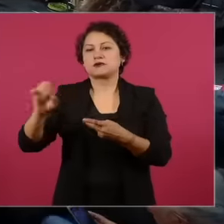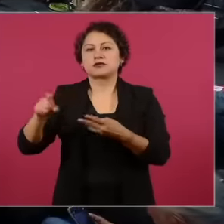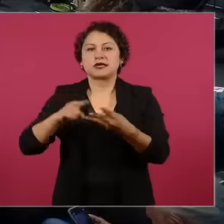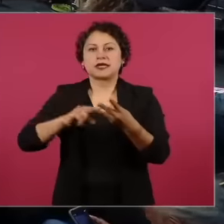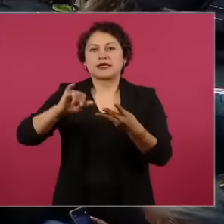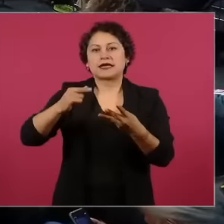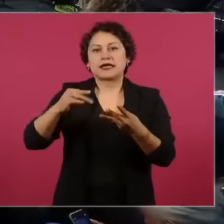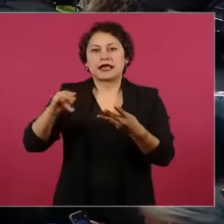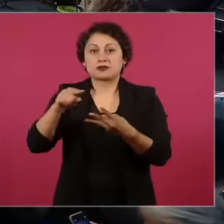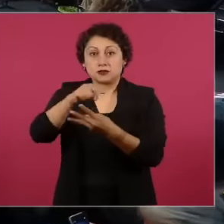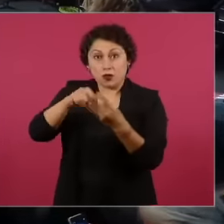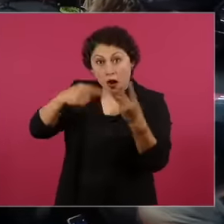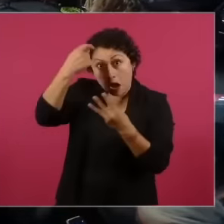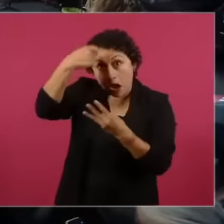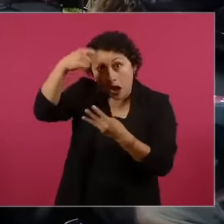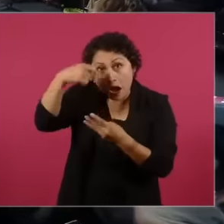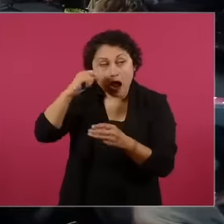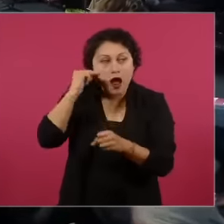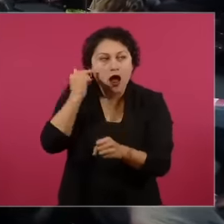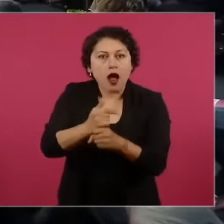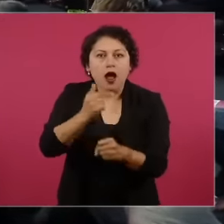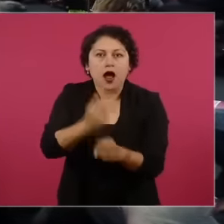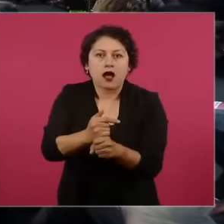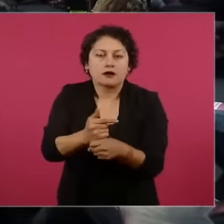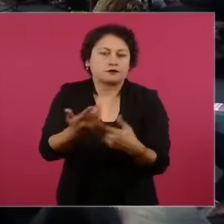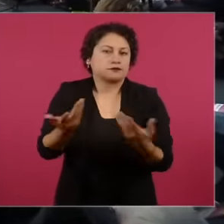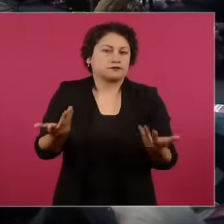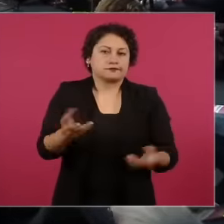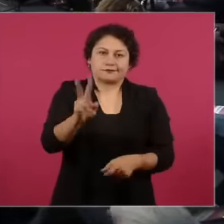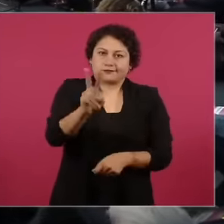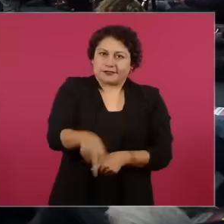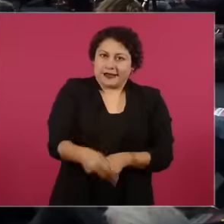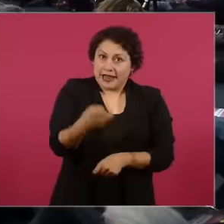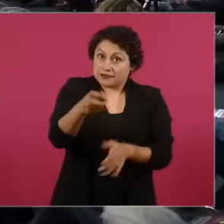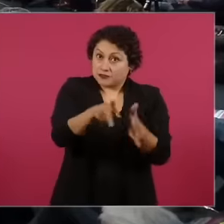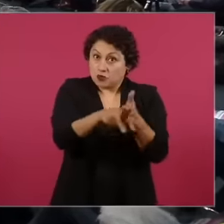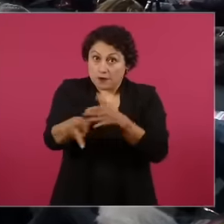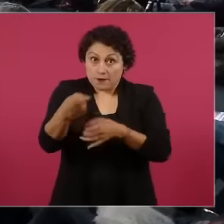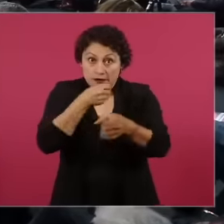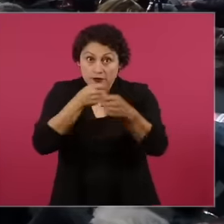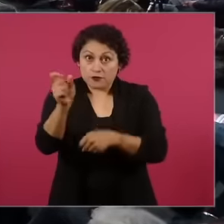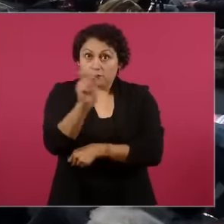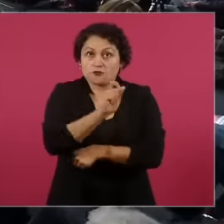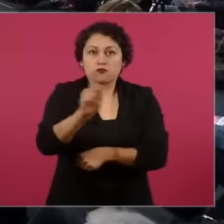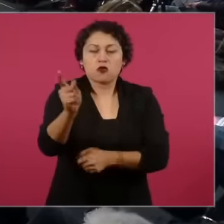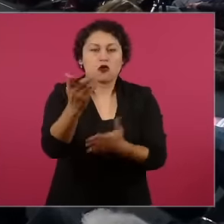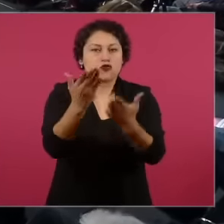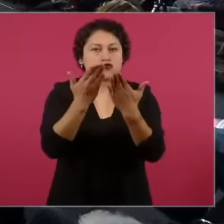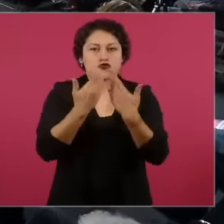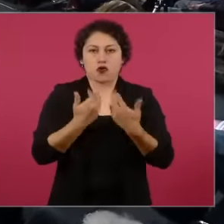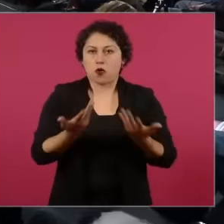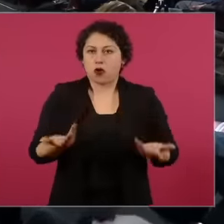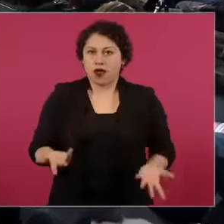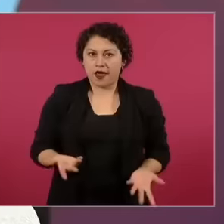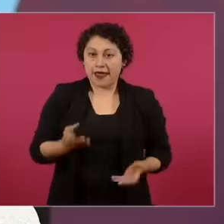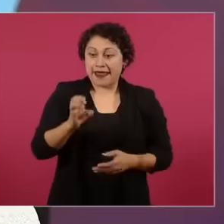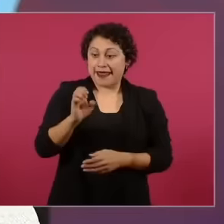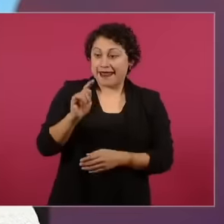, clearly that is not journalism, journalism can only be ethical and ethics is not a